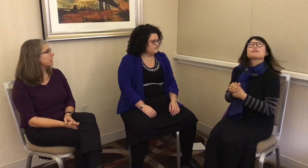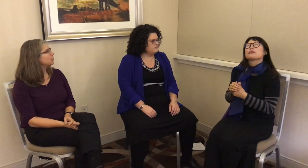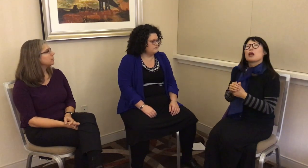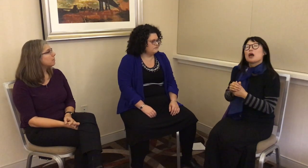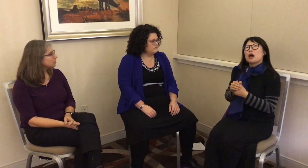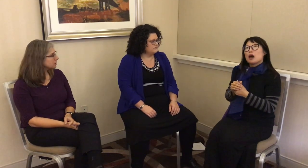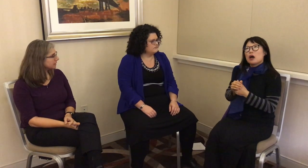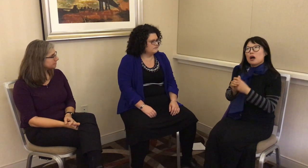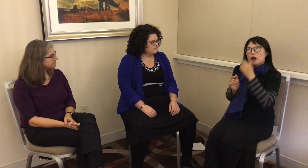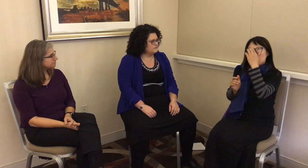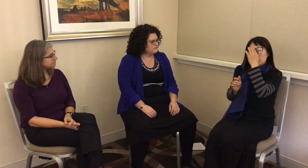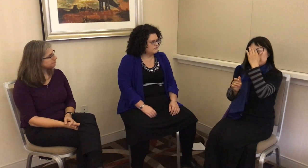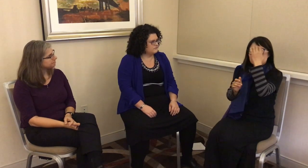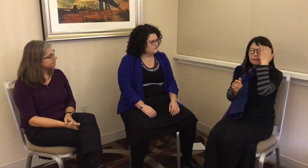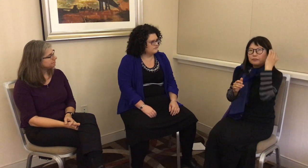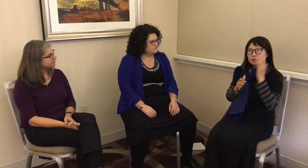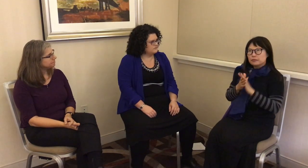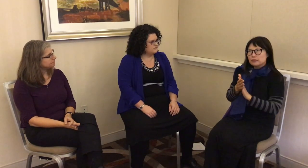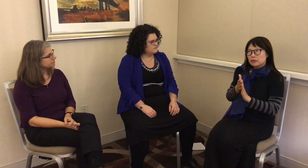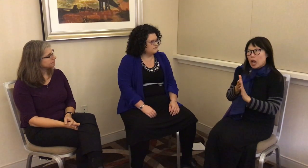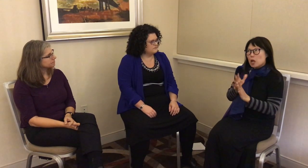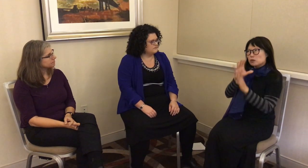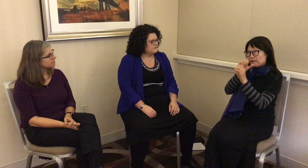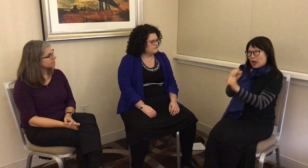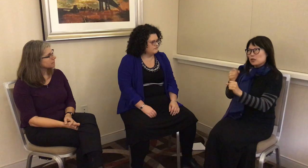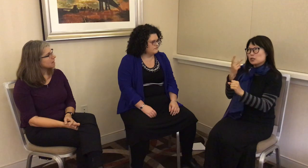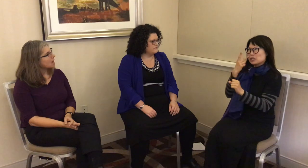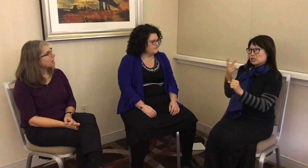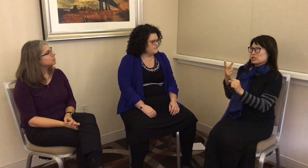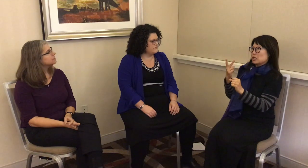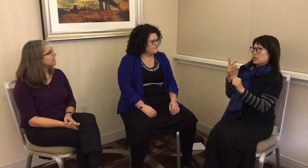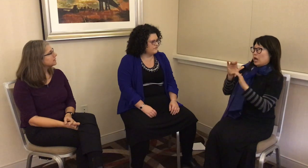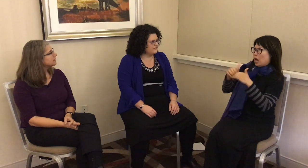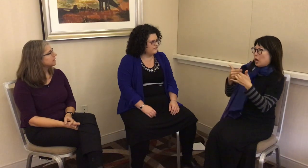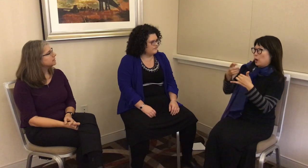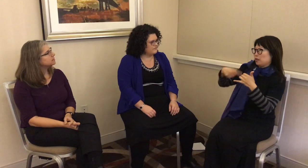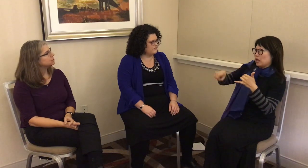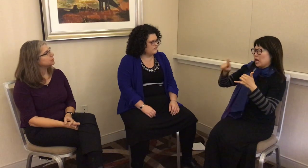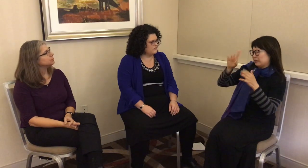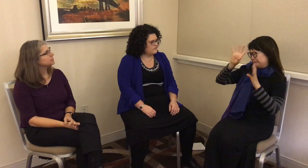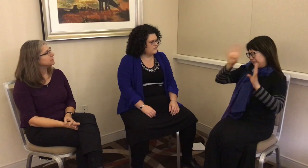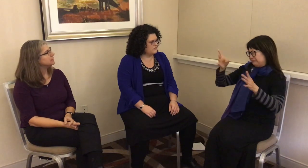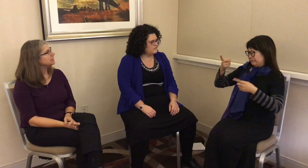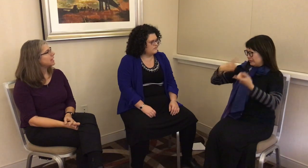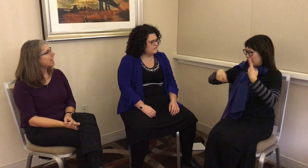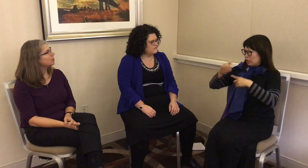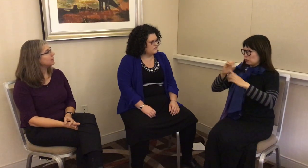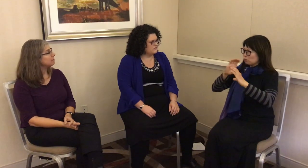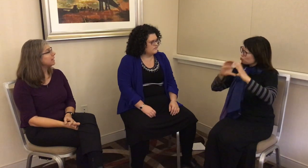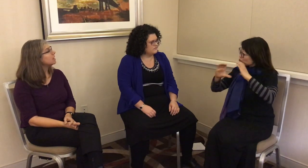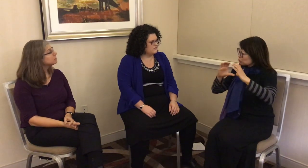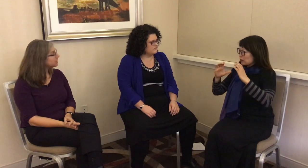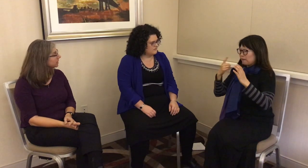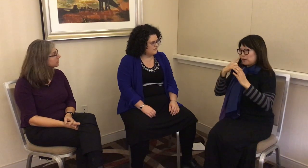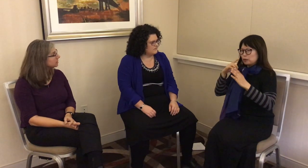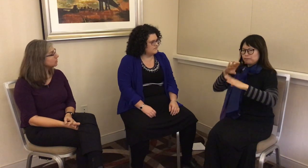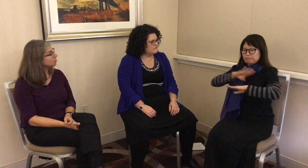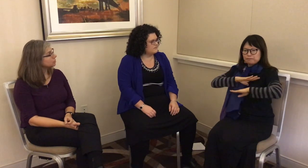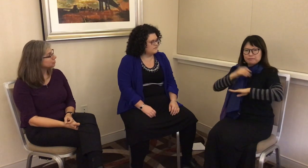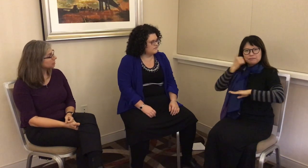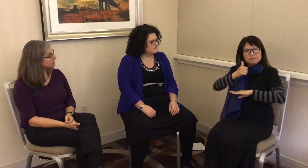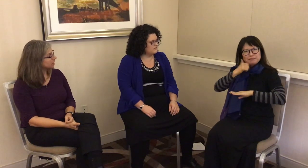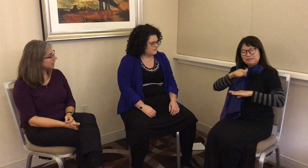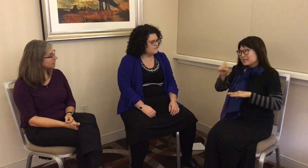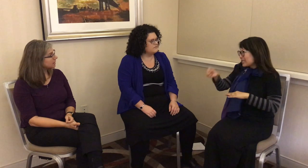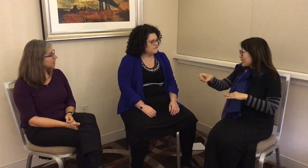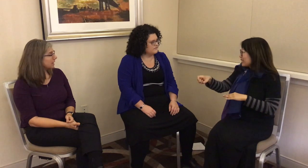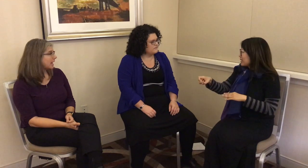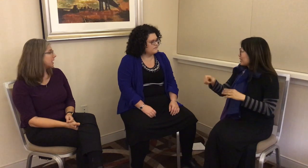with mostly. I was fascinated to see how they made up signs in order to communicate and